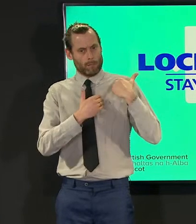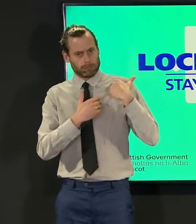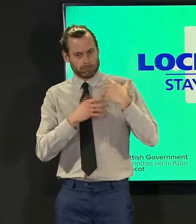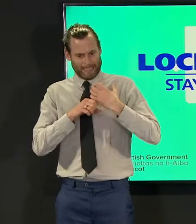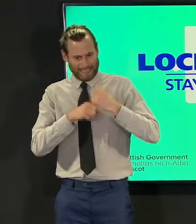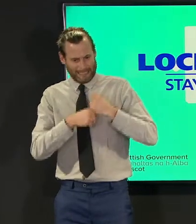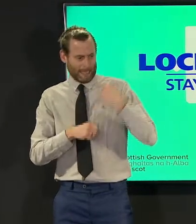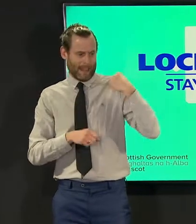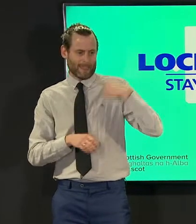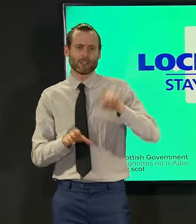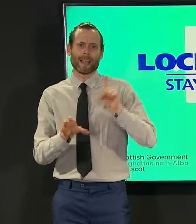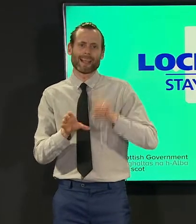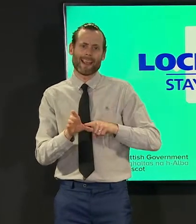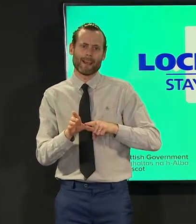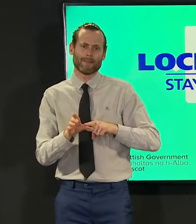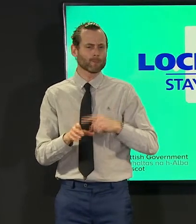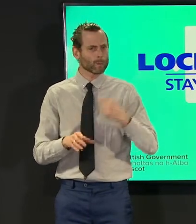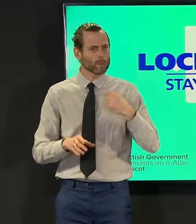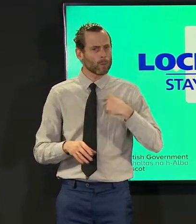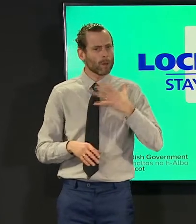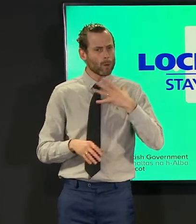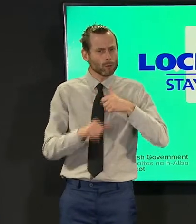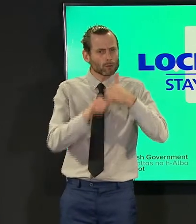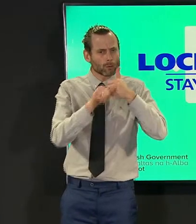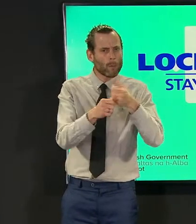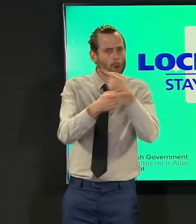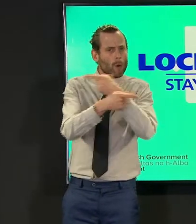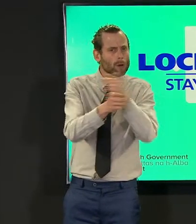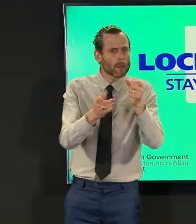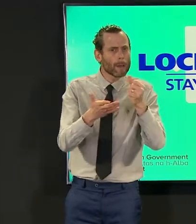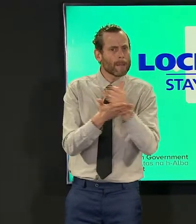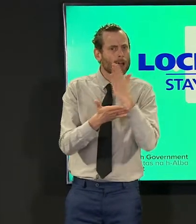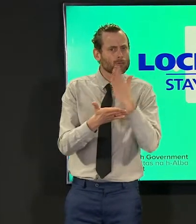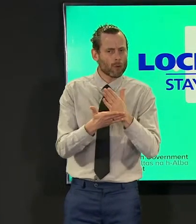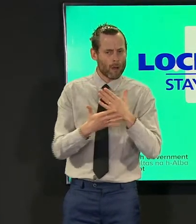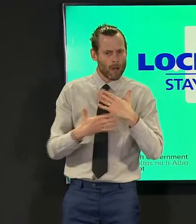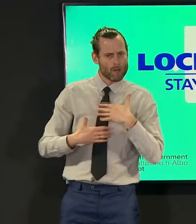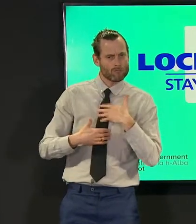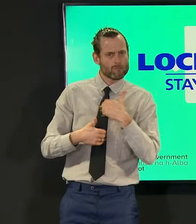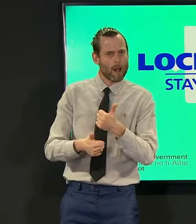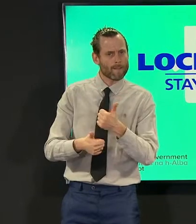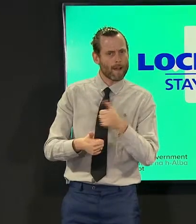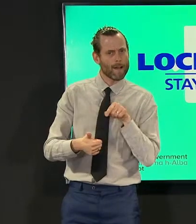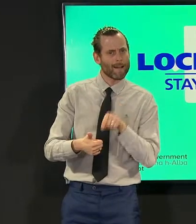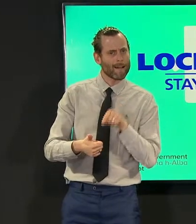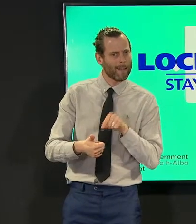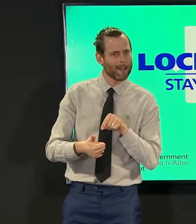we know that we need to support staff and help them to recover that is above all part of our duty